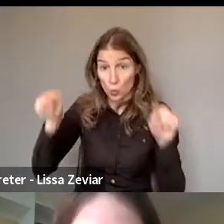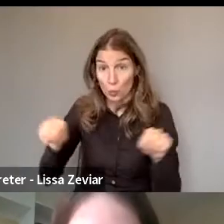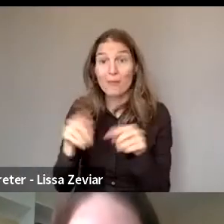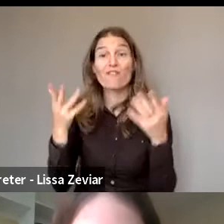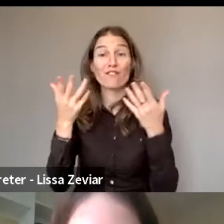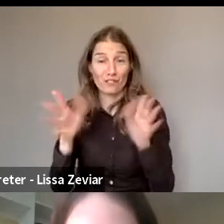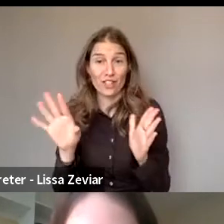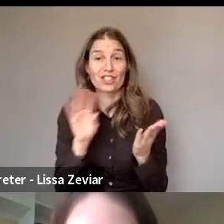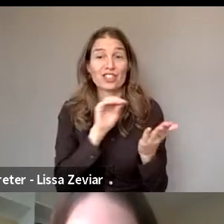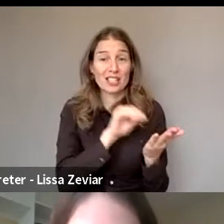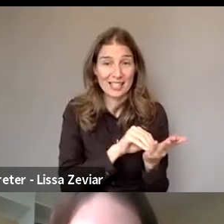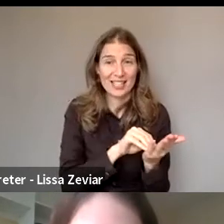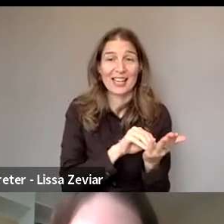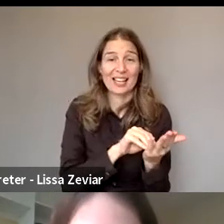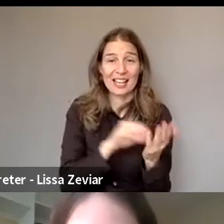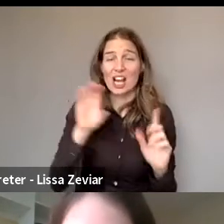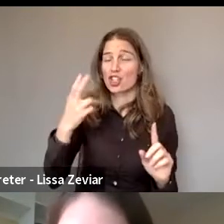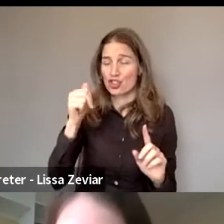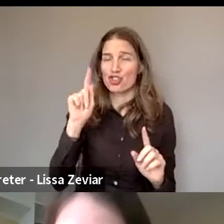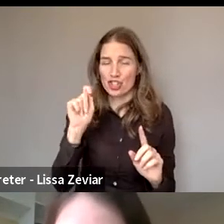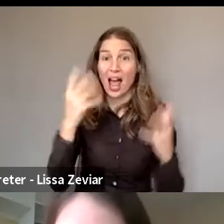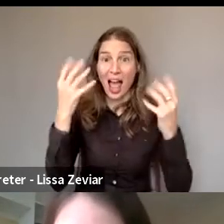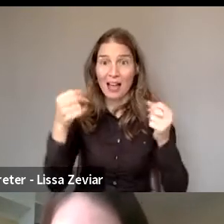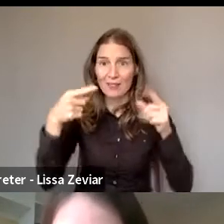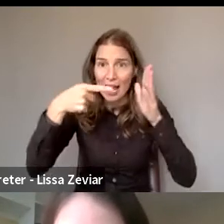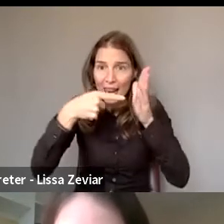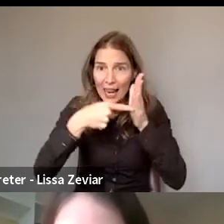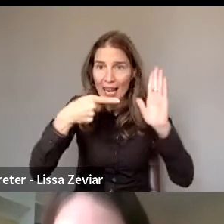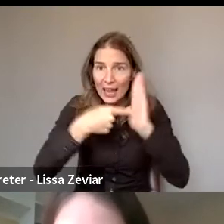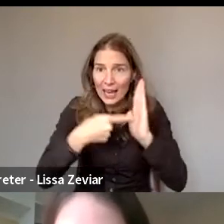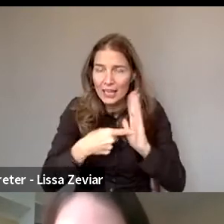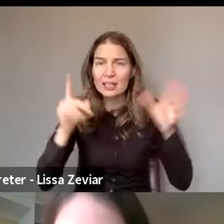so to all the participants please check the chat to have the information.